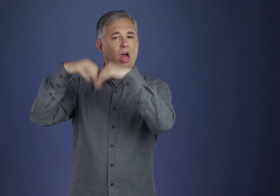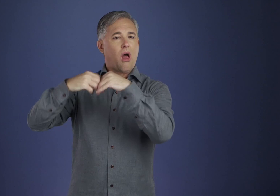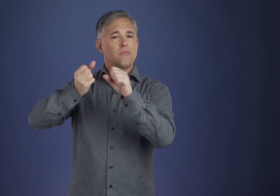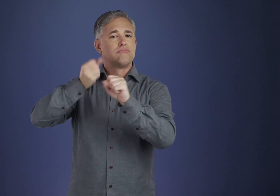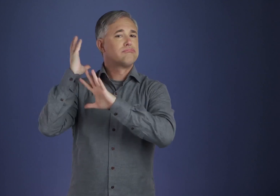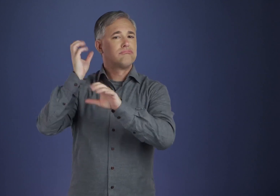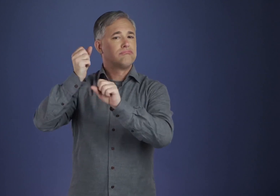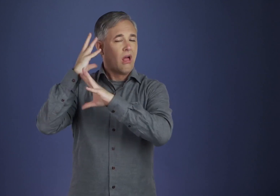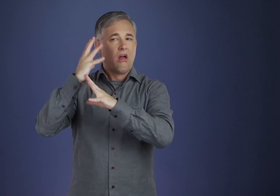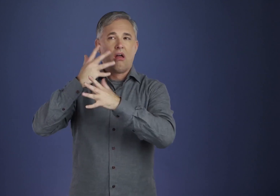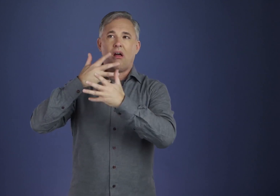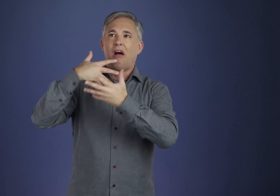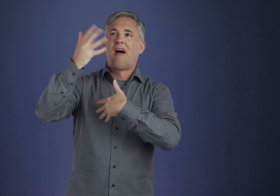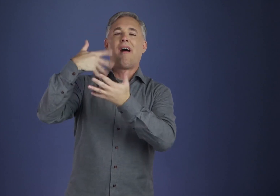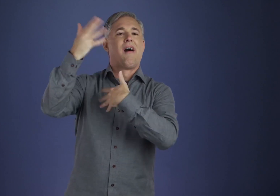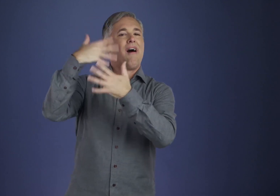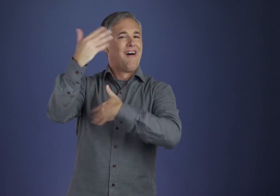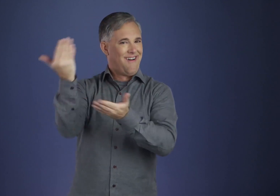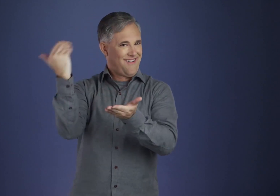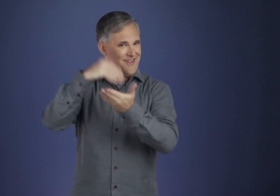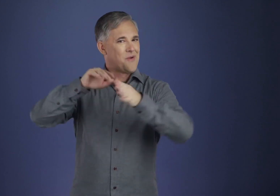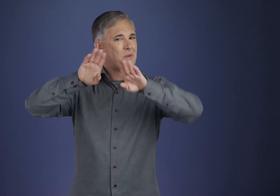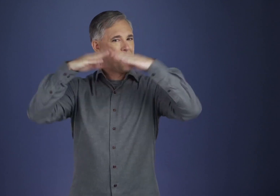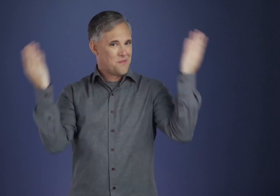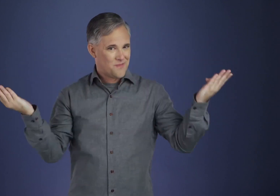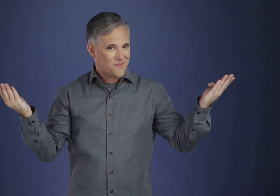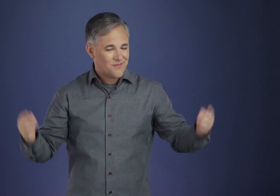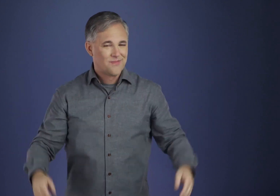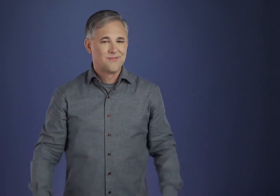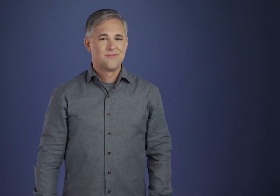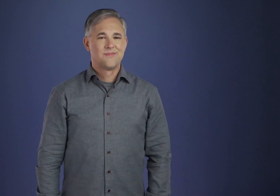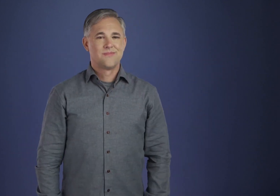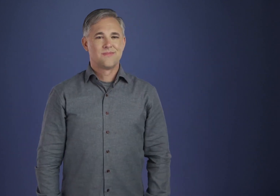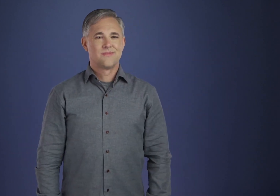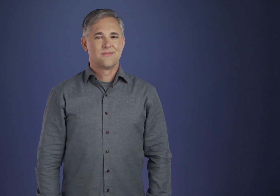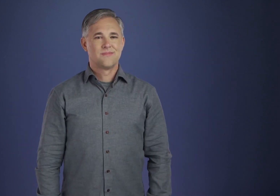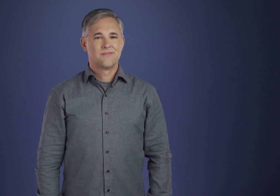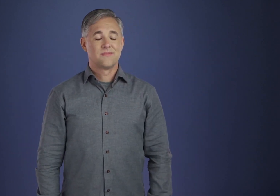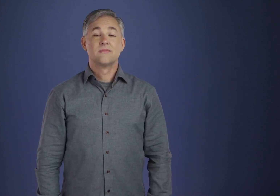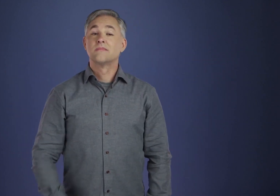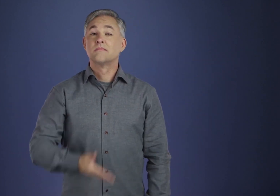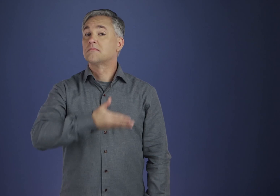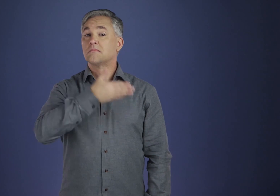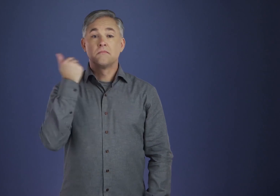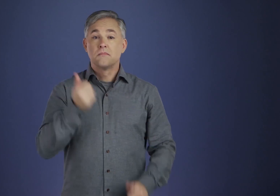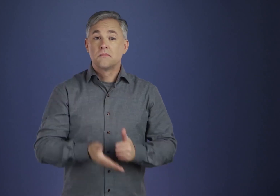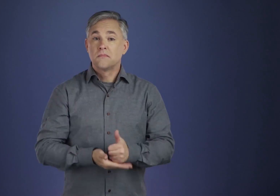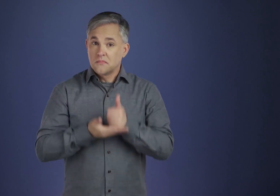Of course, it is reasonable and understandable that the question is often asked: